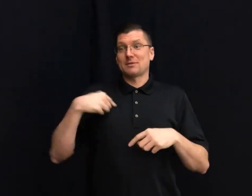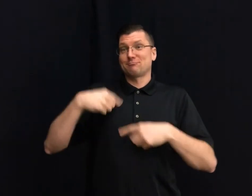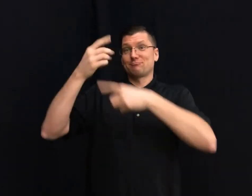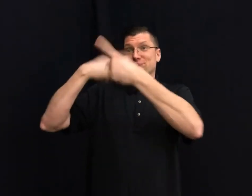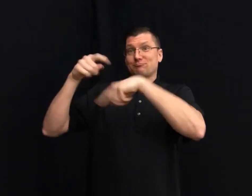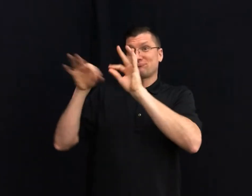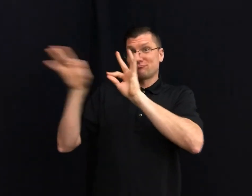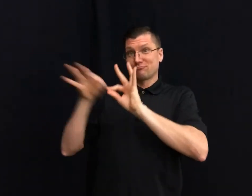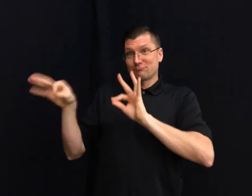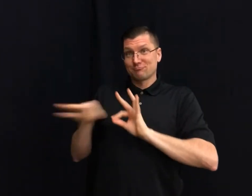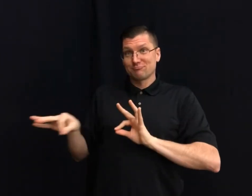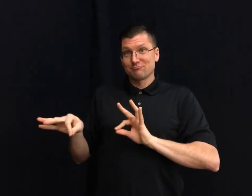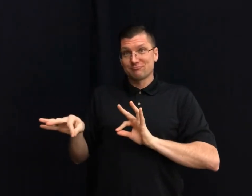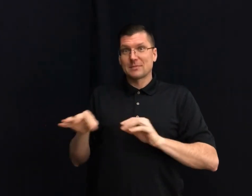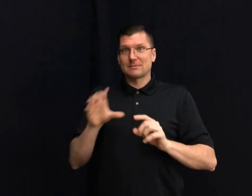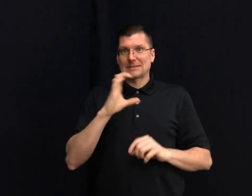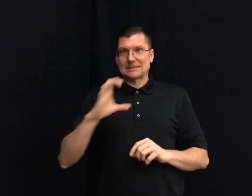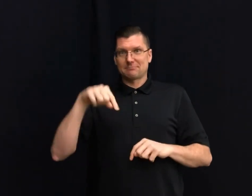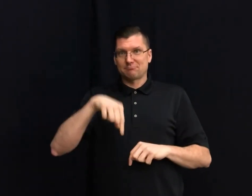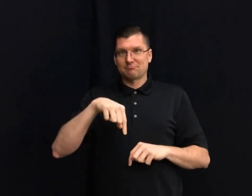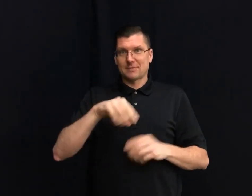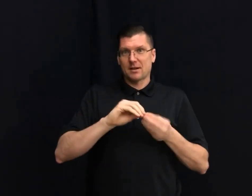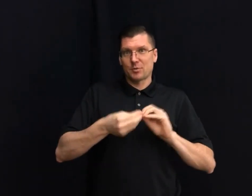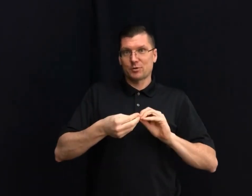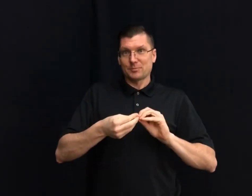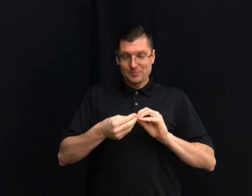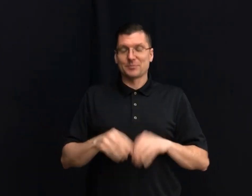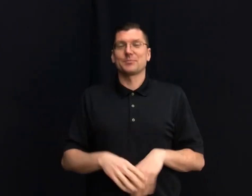I sign phases/statements along with "CC" for numbers